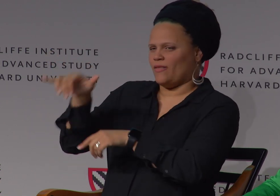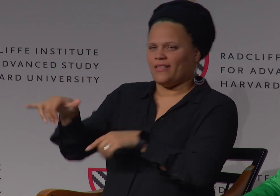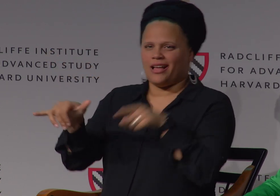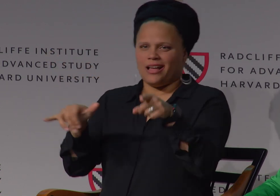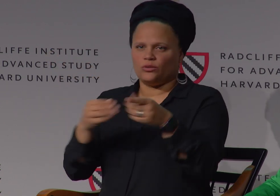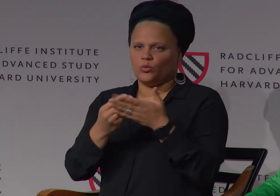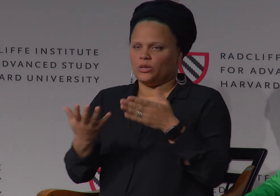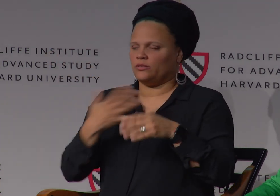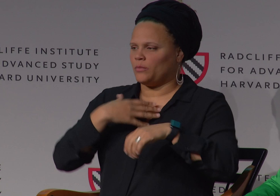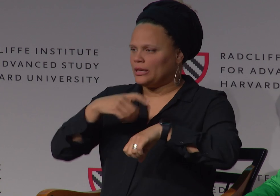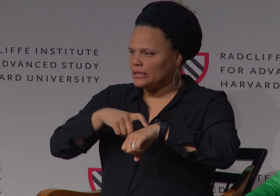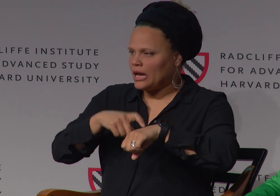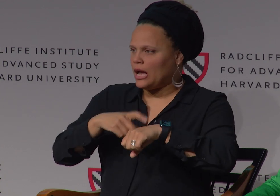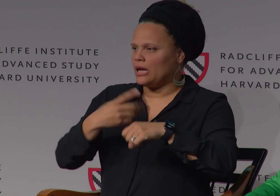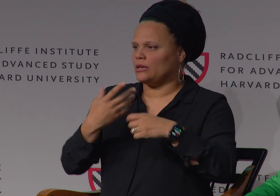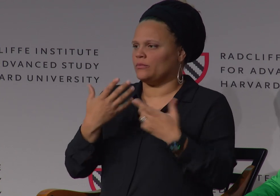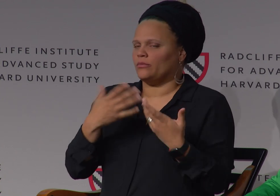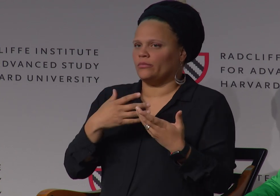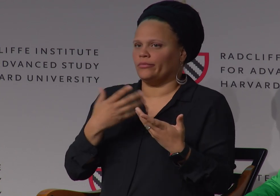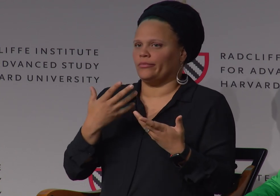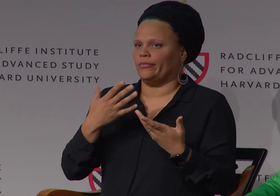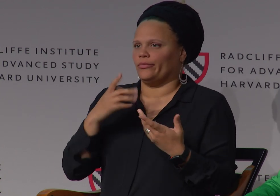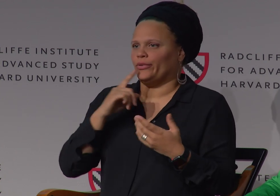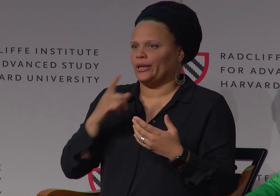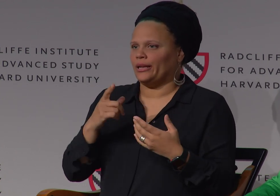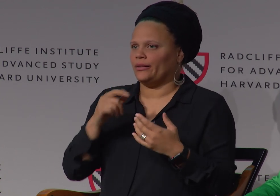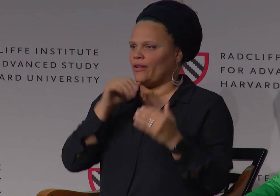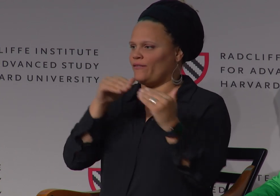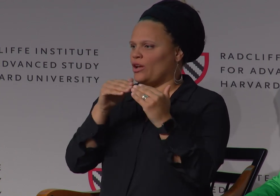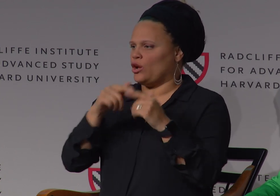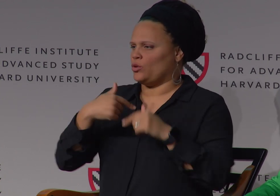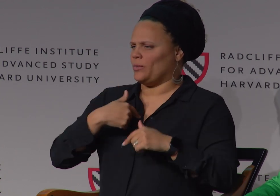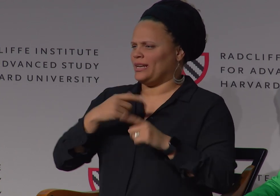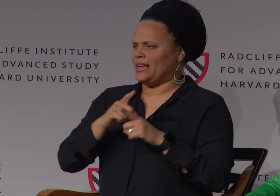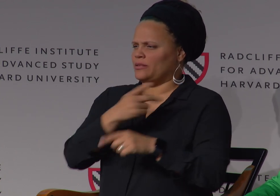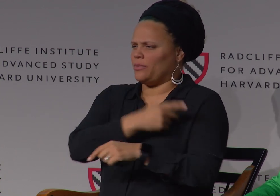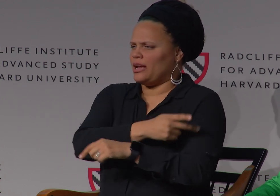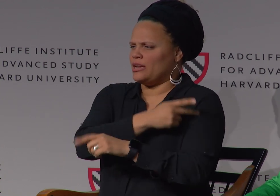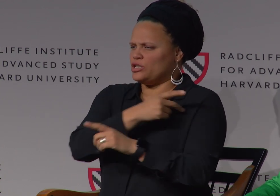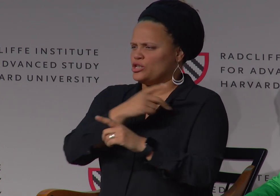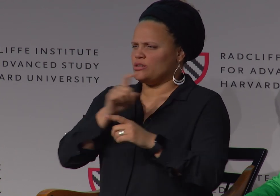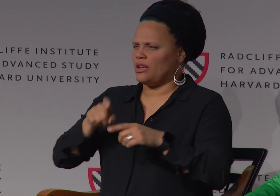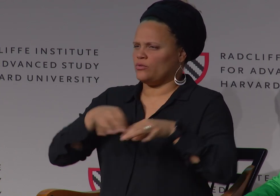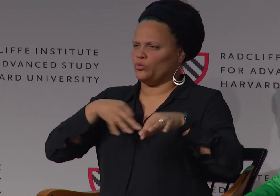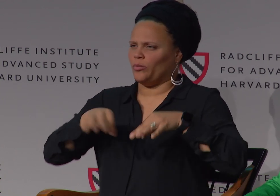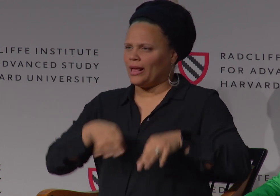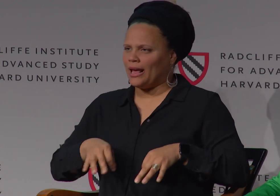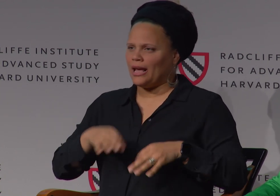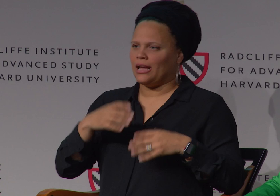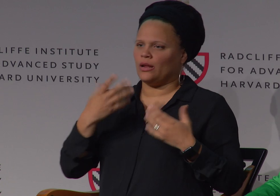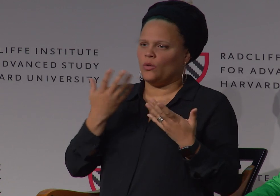I want to focus on that information as opposed to being an educator in role at that time. I'm a patient.